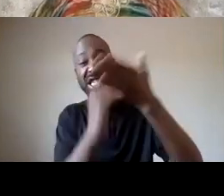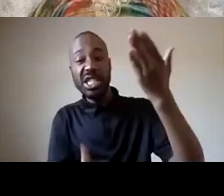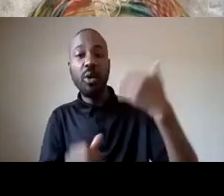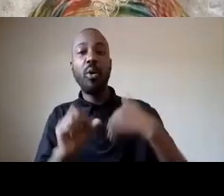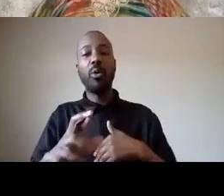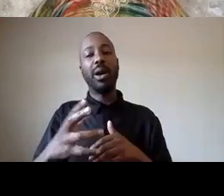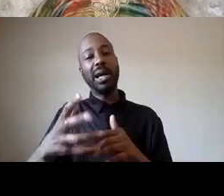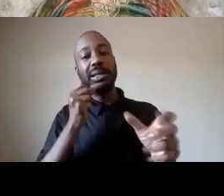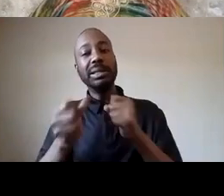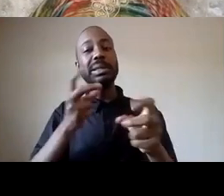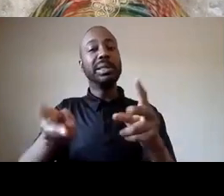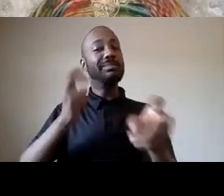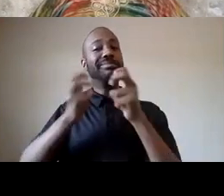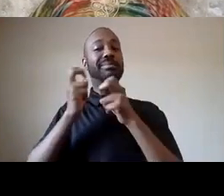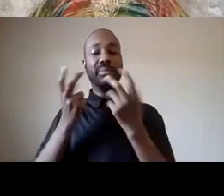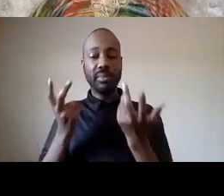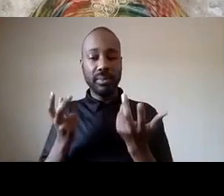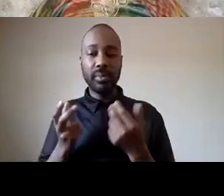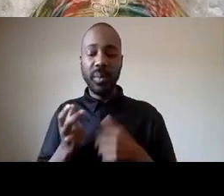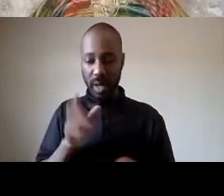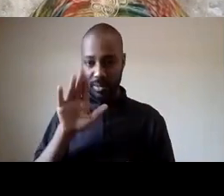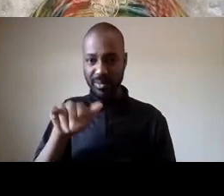well we have to remember why we're in the streets in the